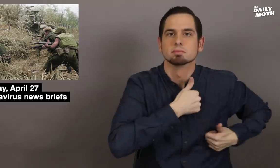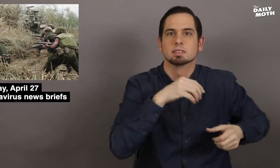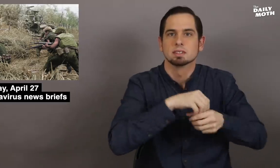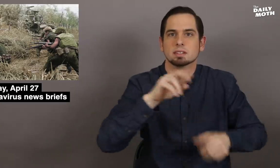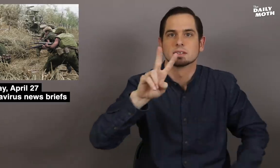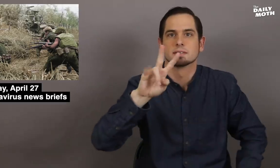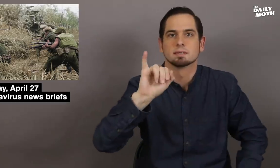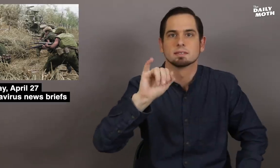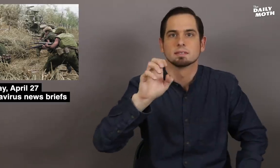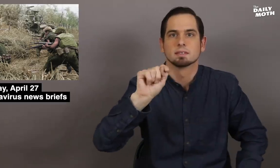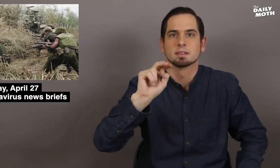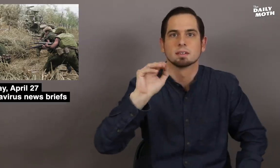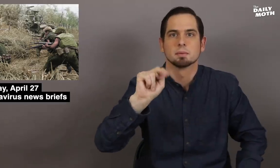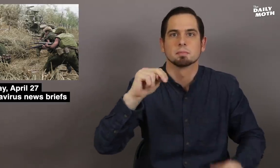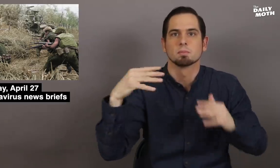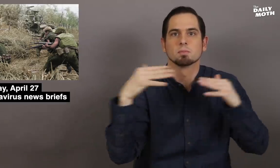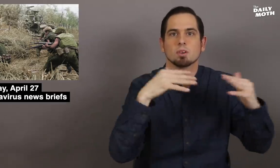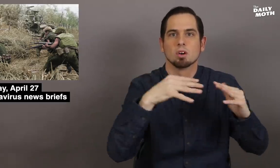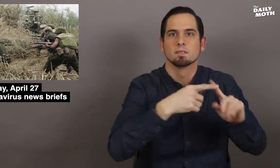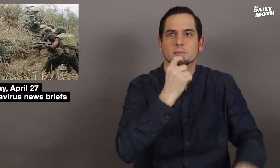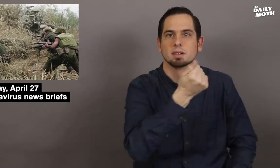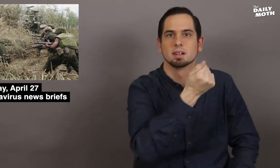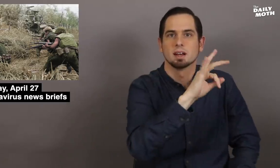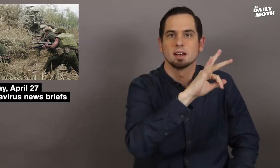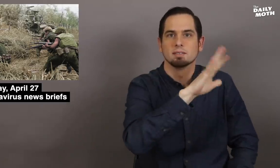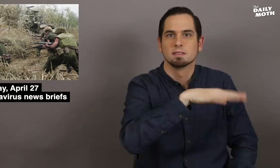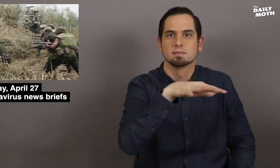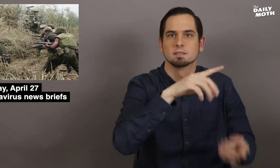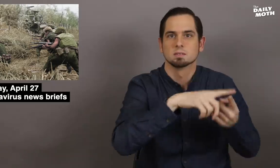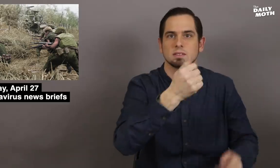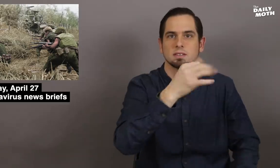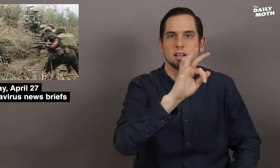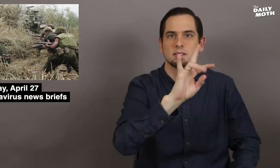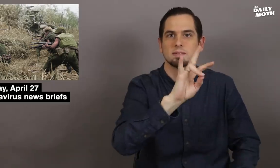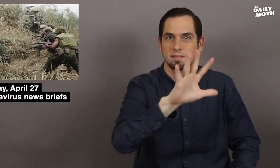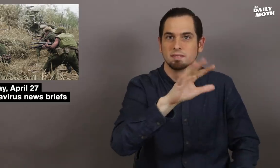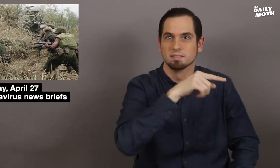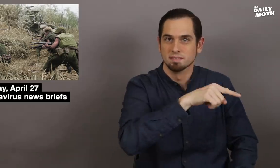killed in the Vietnam War from 1955 to 1975.